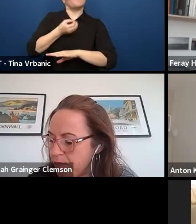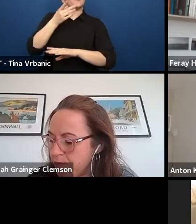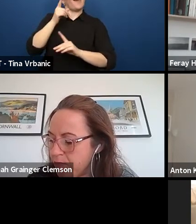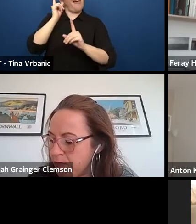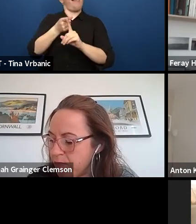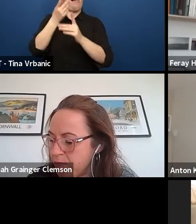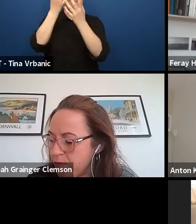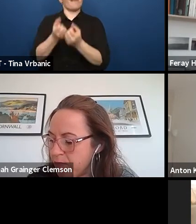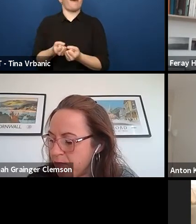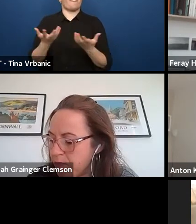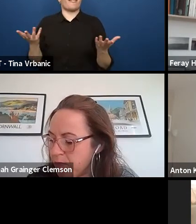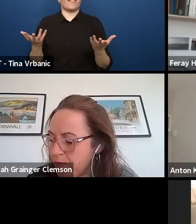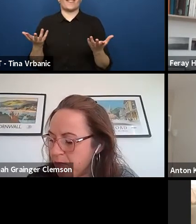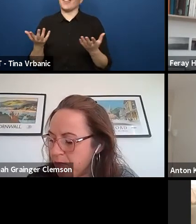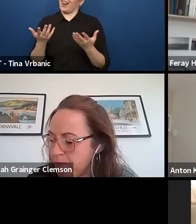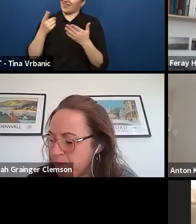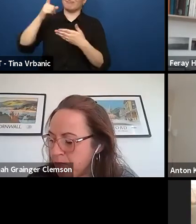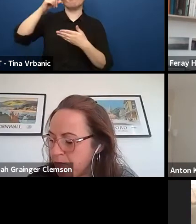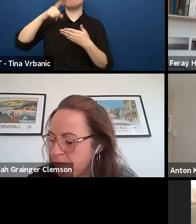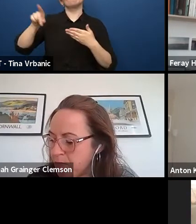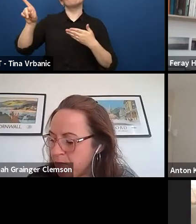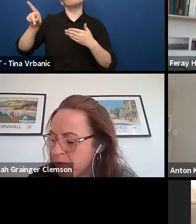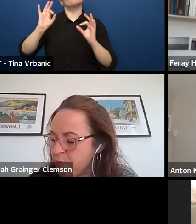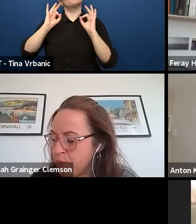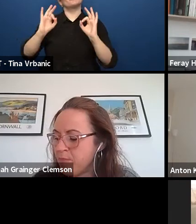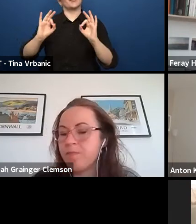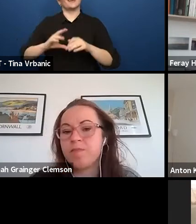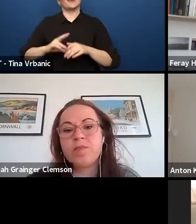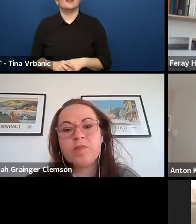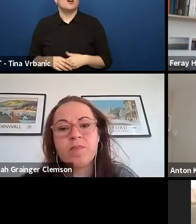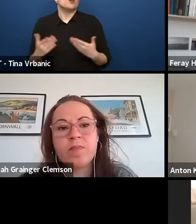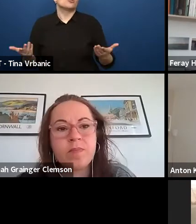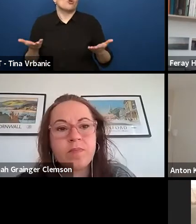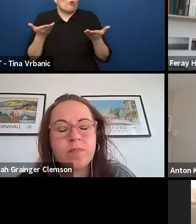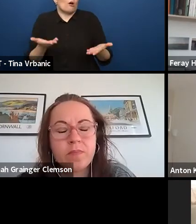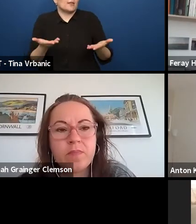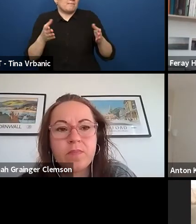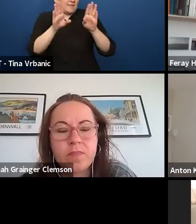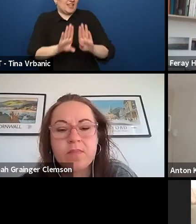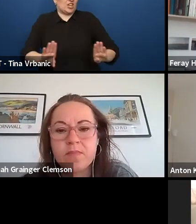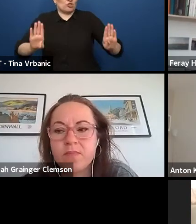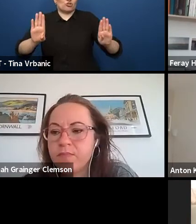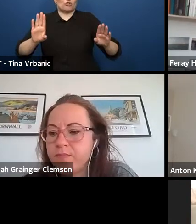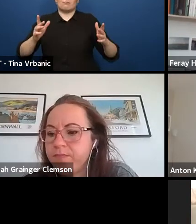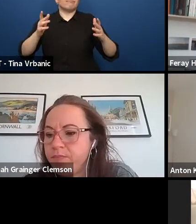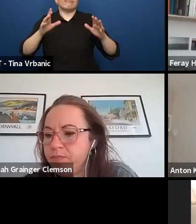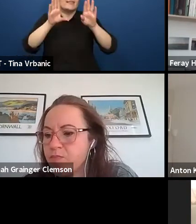And that is why I feel like a contemporary theatre, theatre in general and the poetry slam